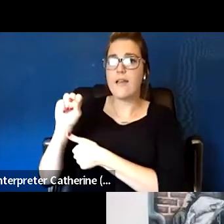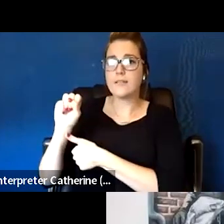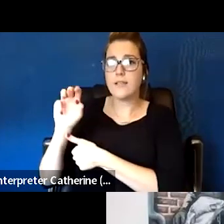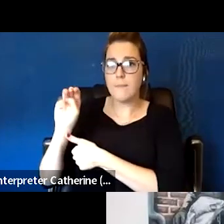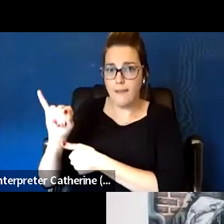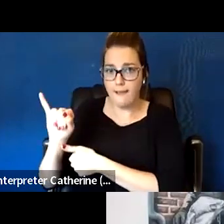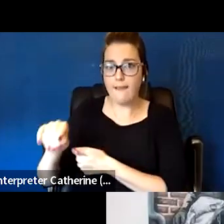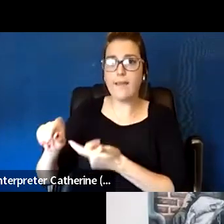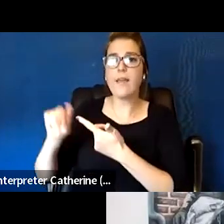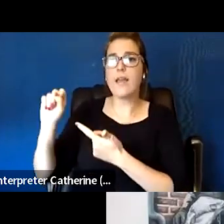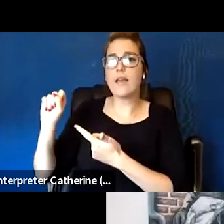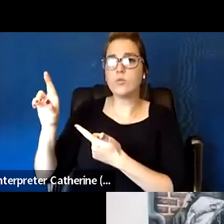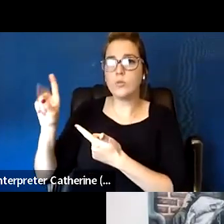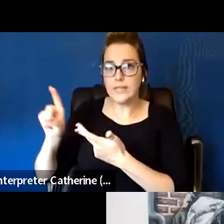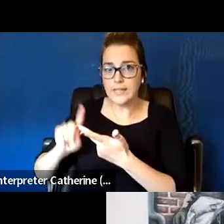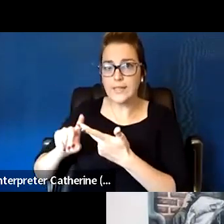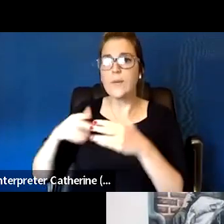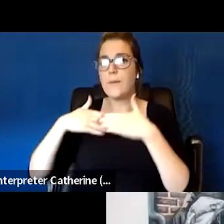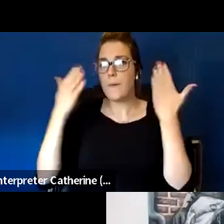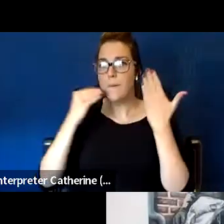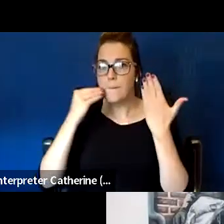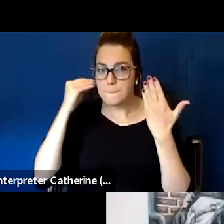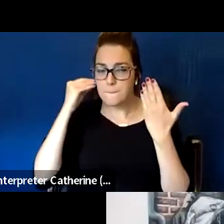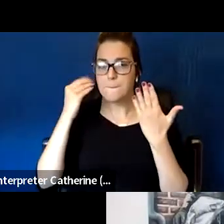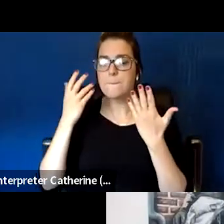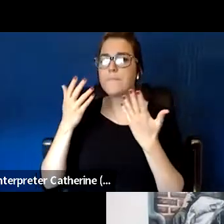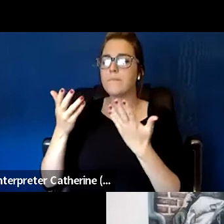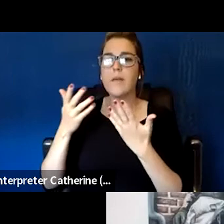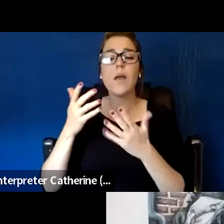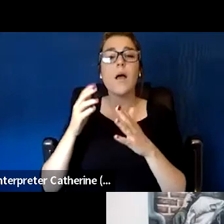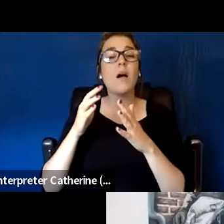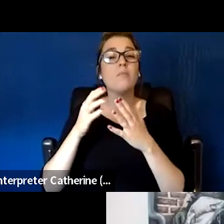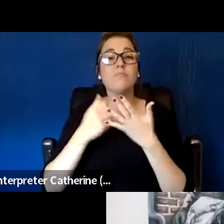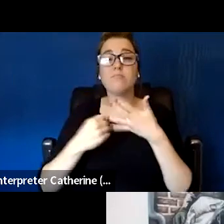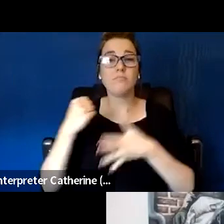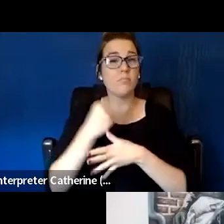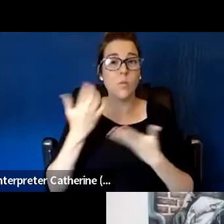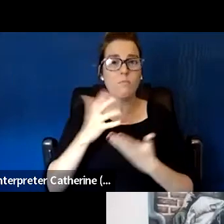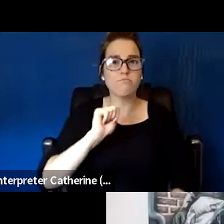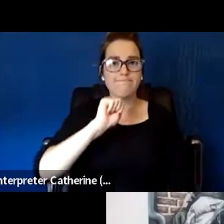and chronically homeless is having patience and understanding where they're coming from.